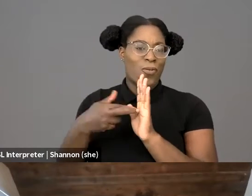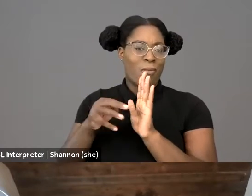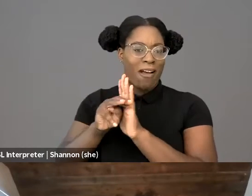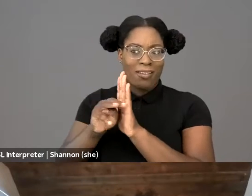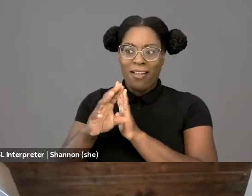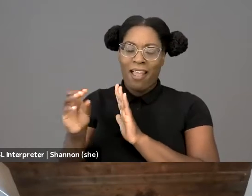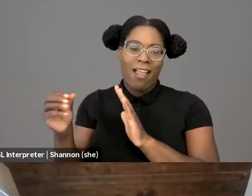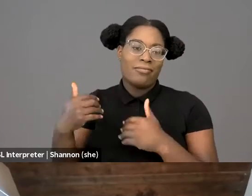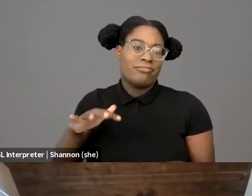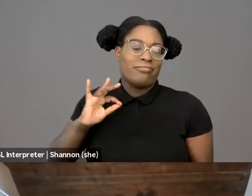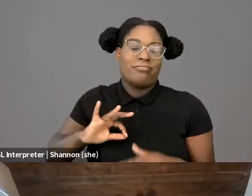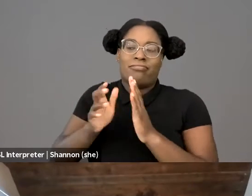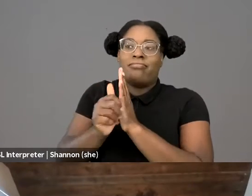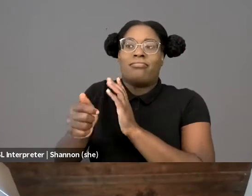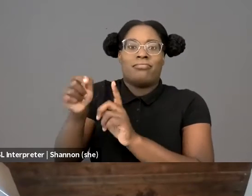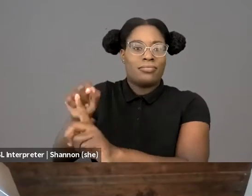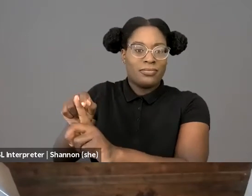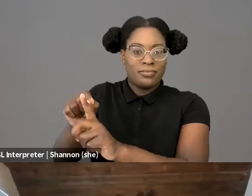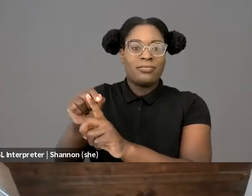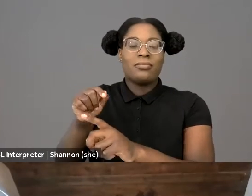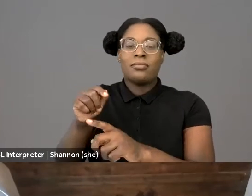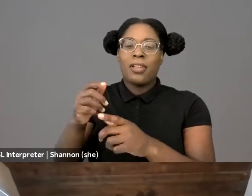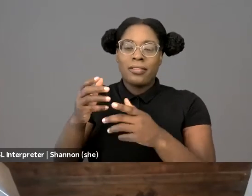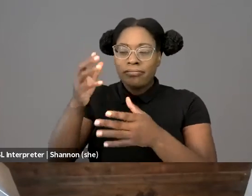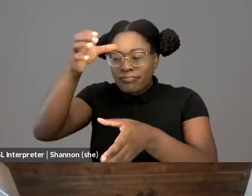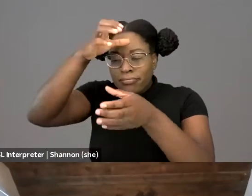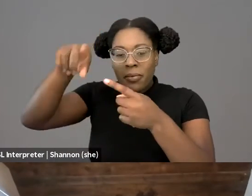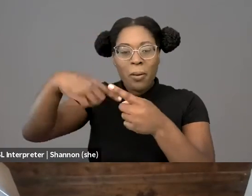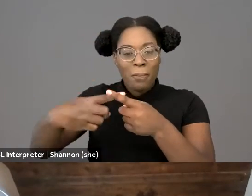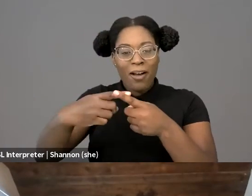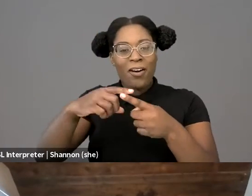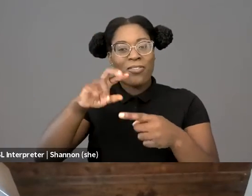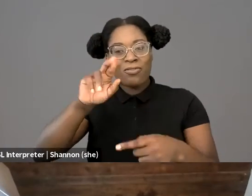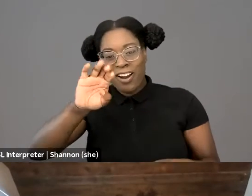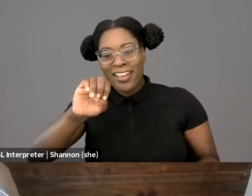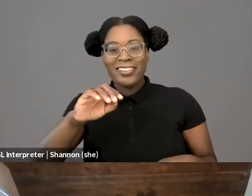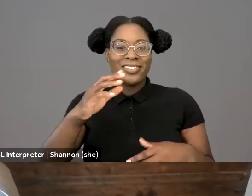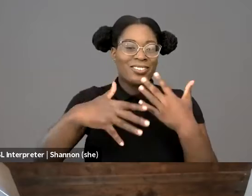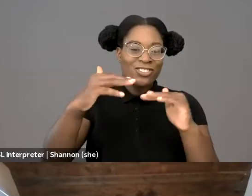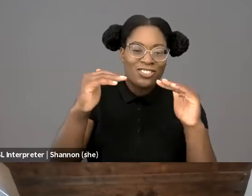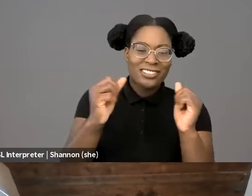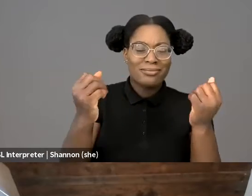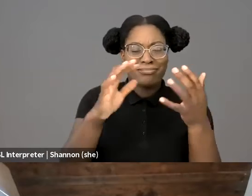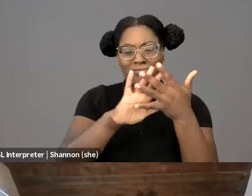on issues of race, criminal law, and social justice. I'm humbled to have this opportunity to share a few insights from my essay,